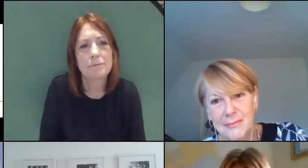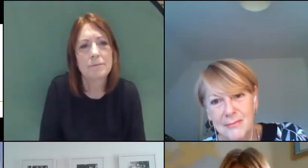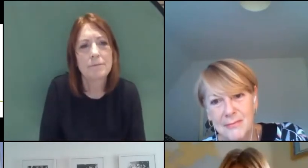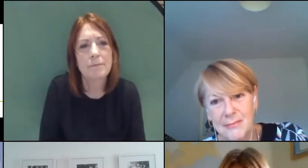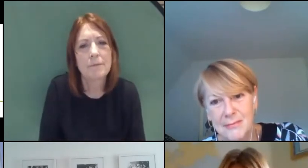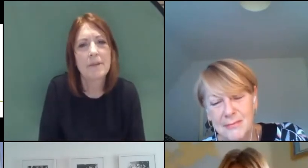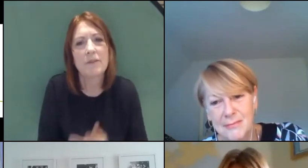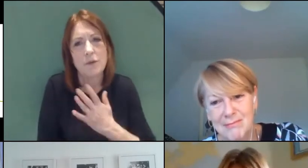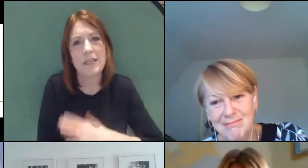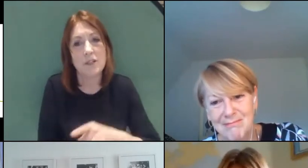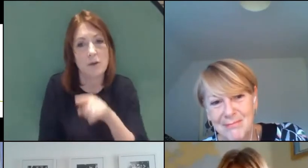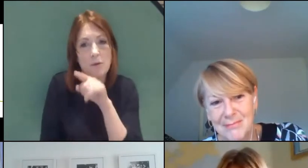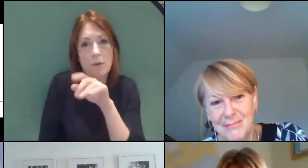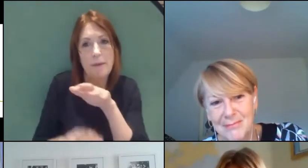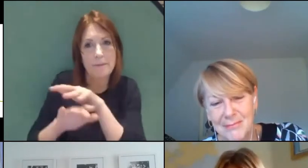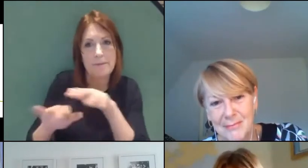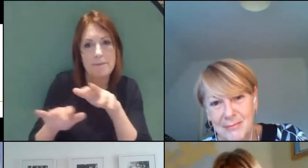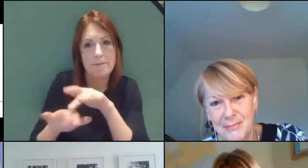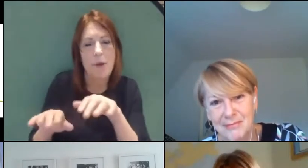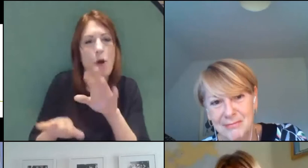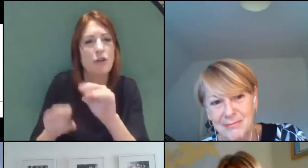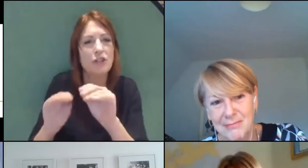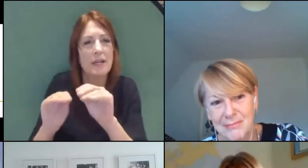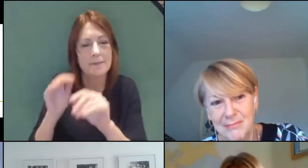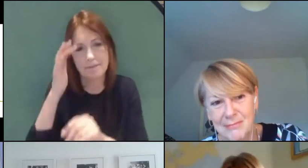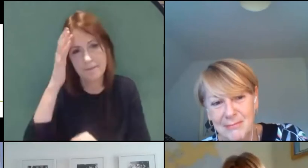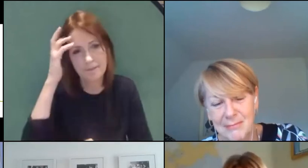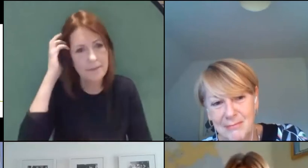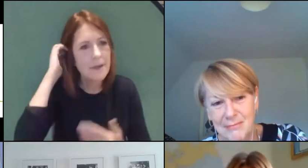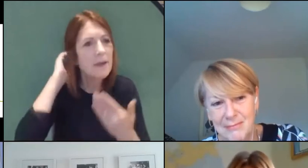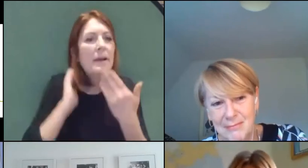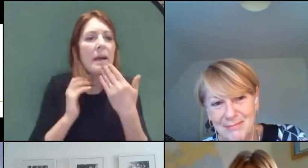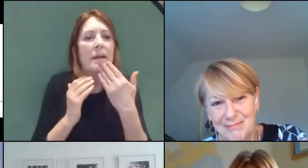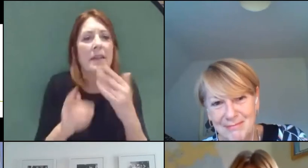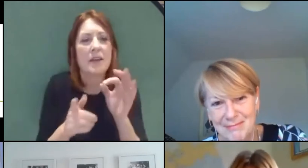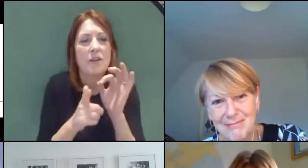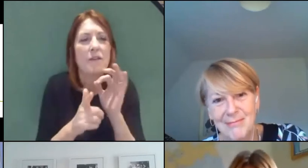You need to don't be afraid to use it. Thank you very much indeed for joining us.